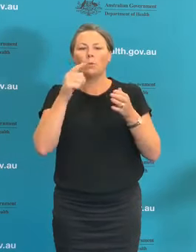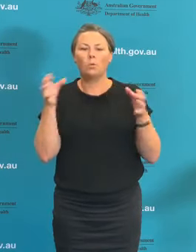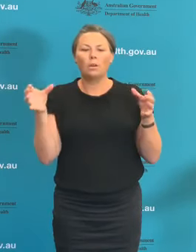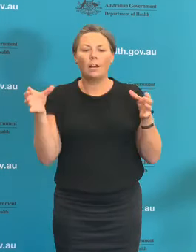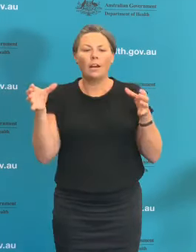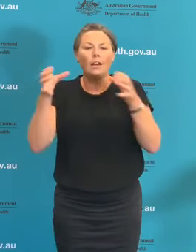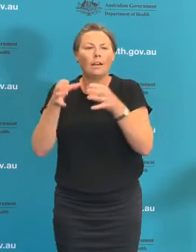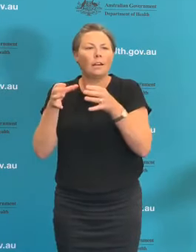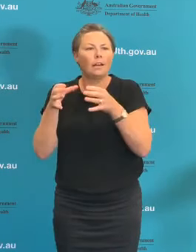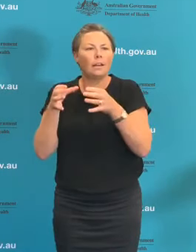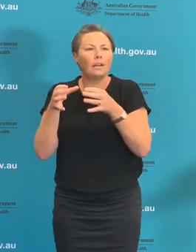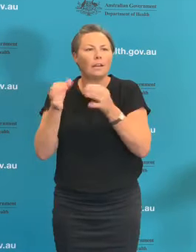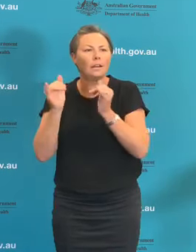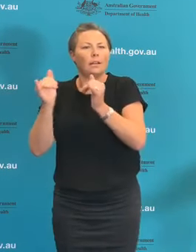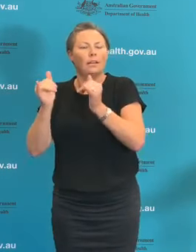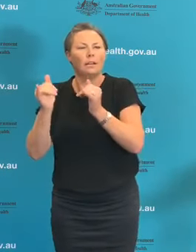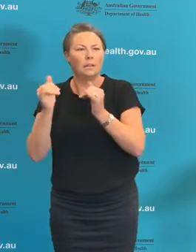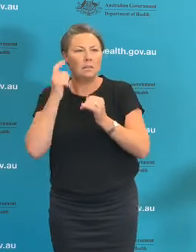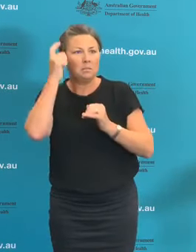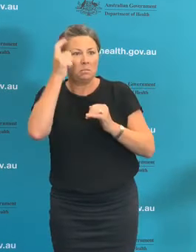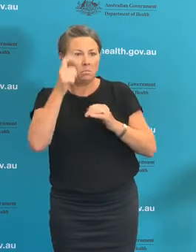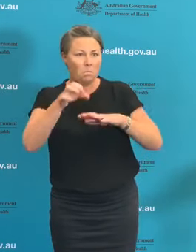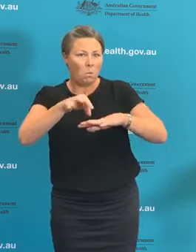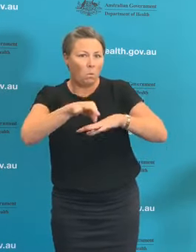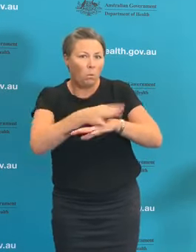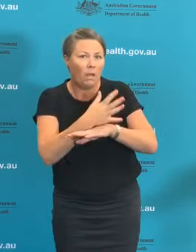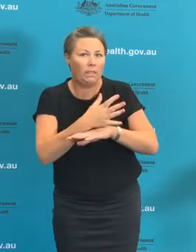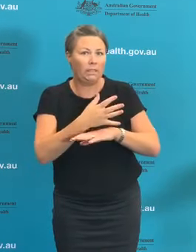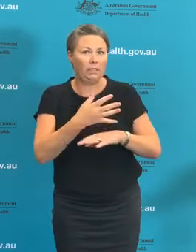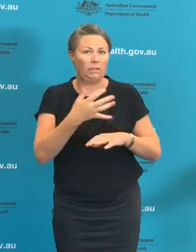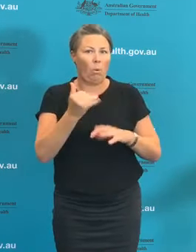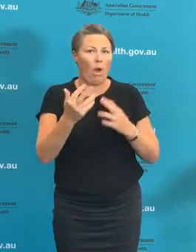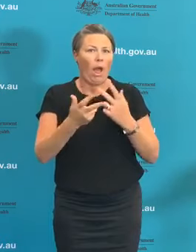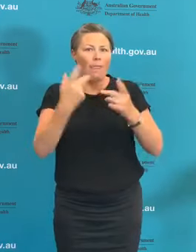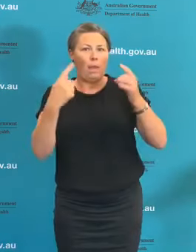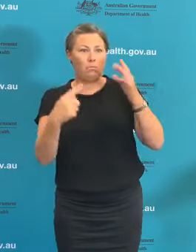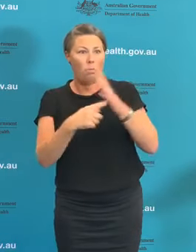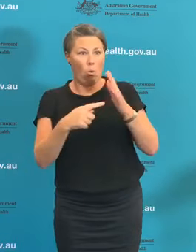weddings and other major events are definitely a long way off for Australia?